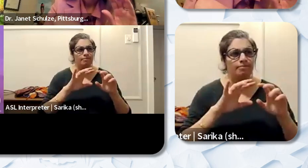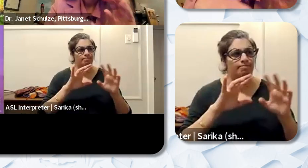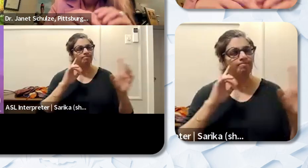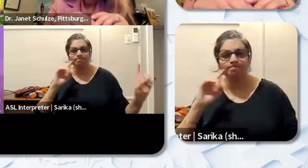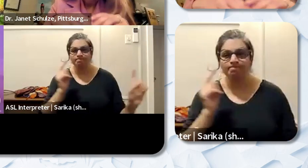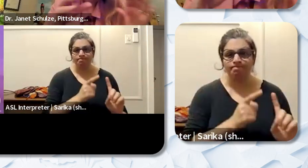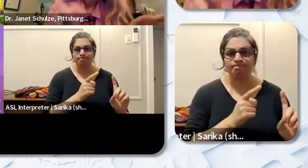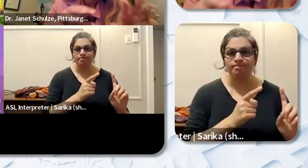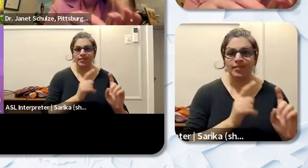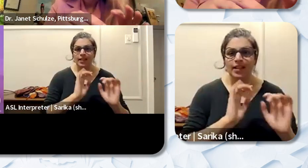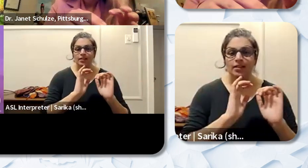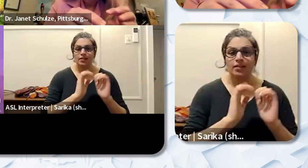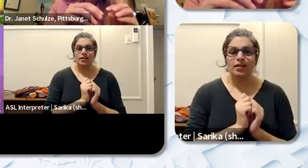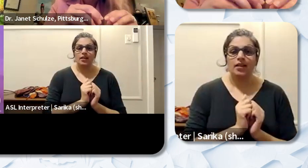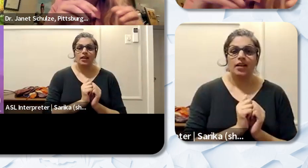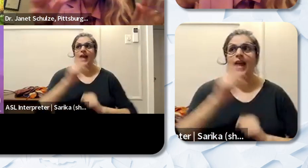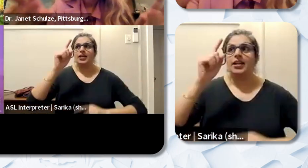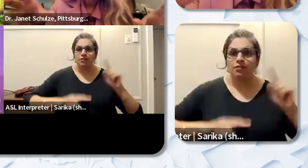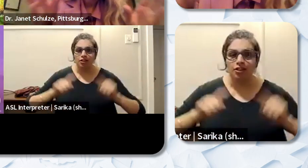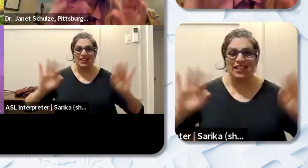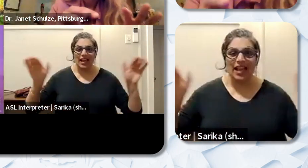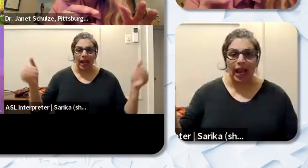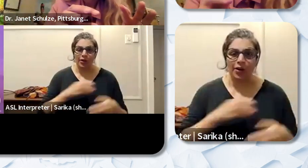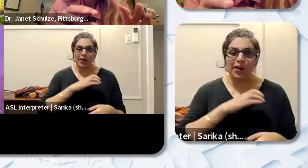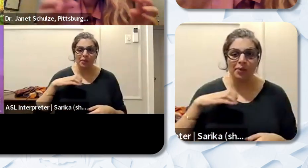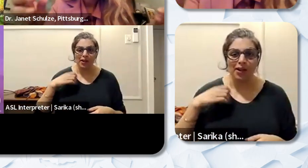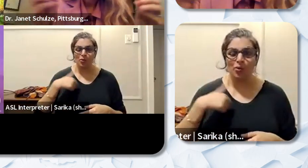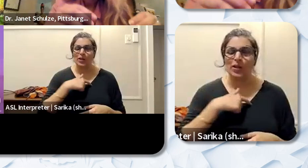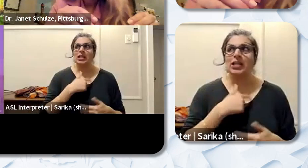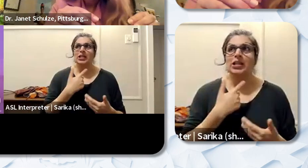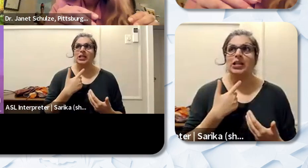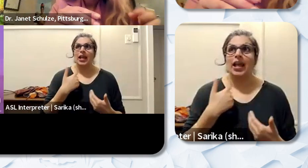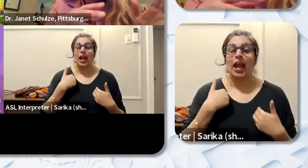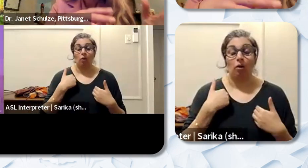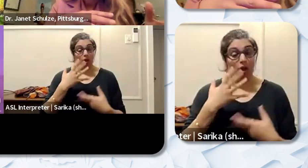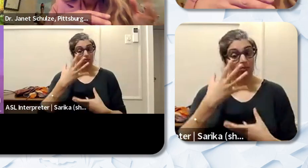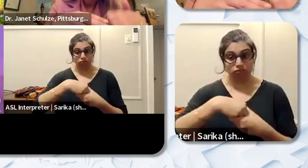So on our diversity and hiring committee you know we have Black educators on there to give their